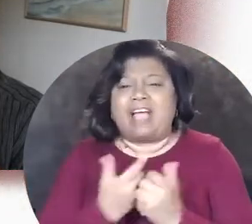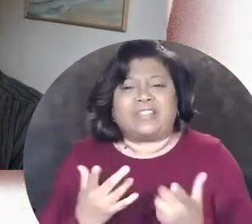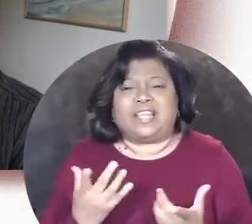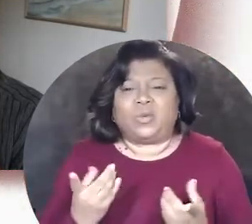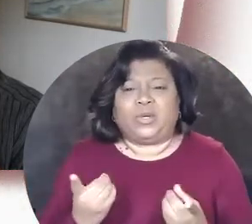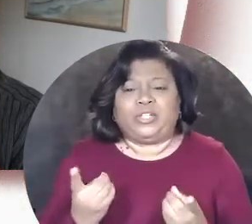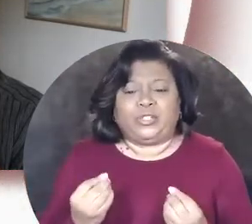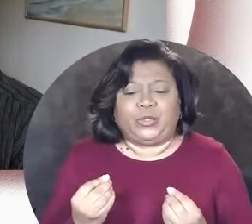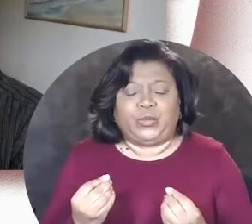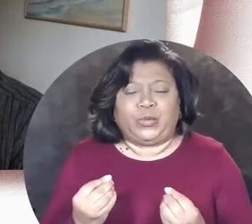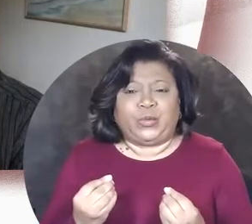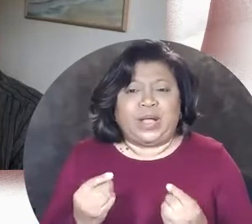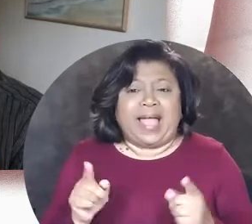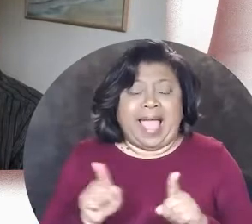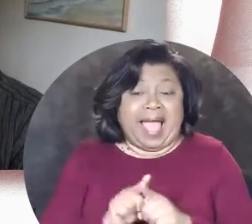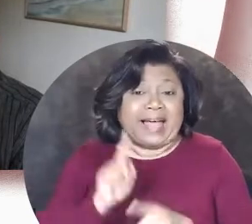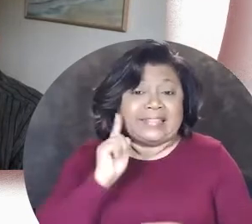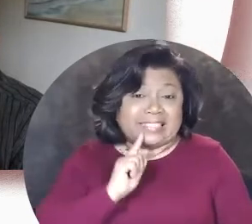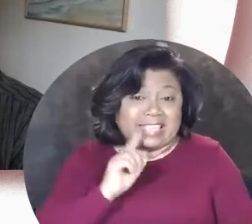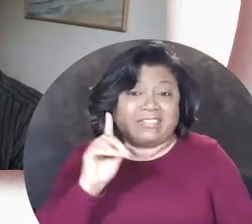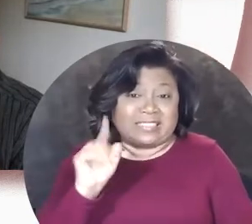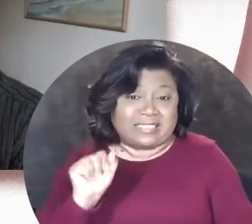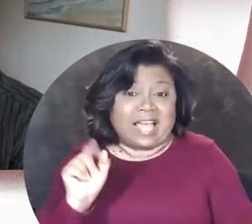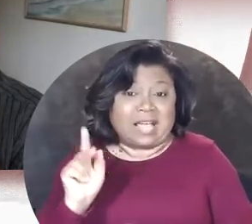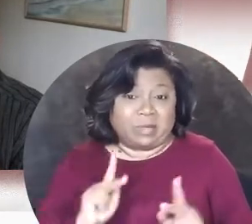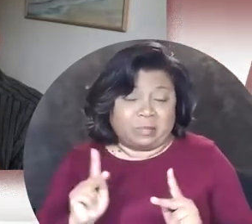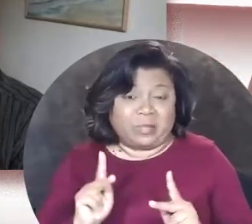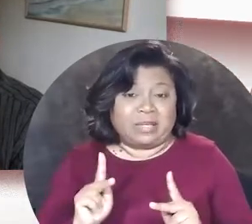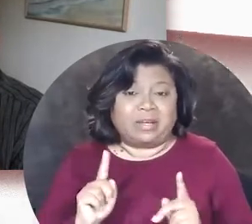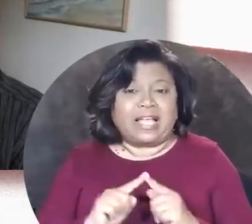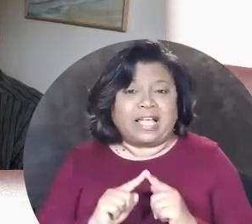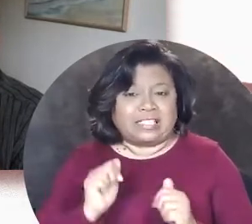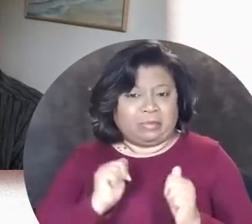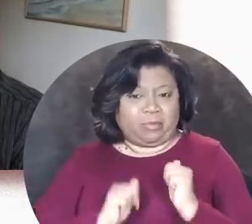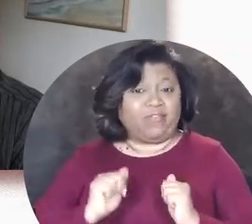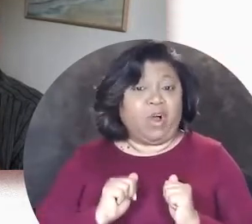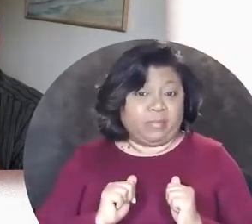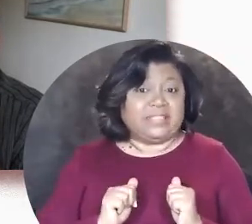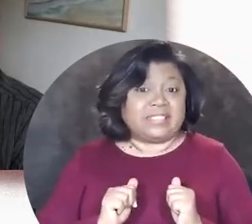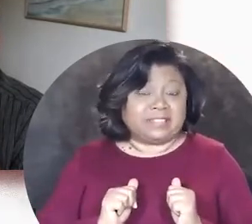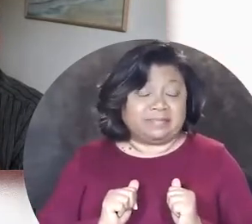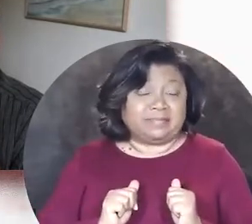everything we do as Deaf and disabled people is performative